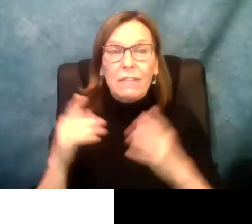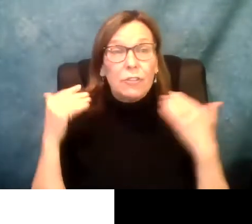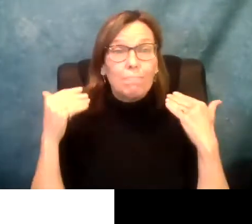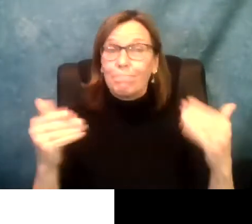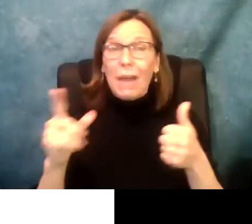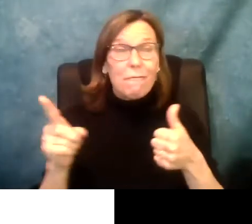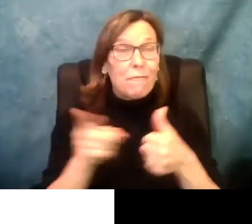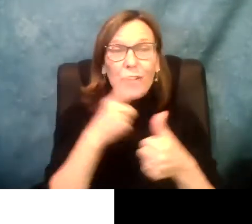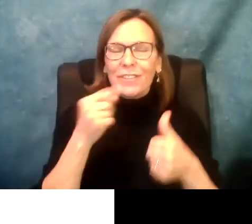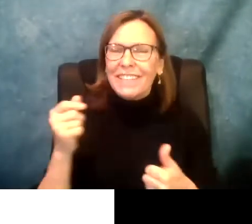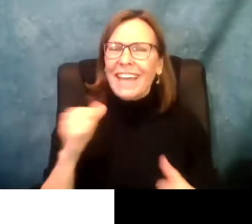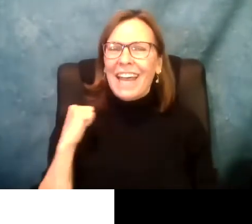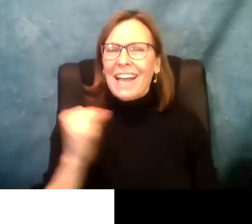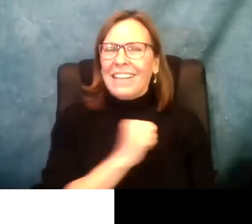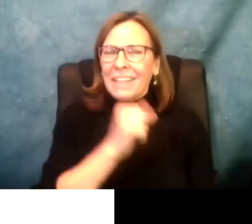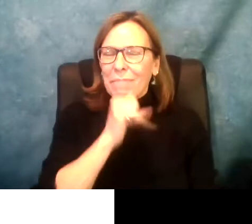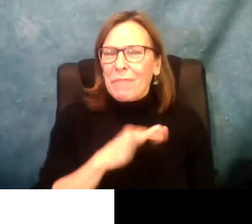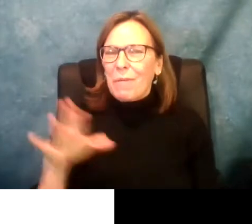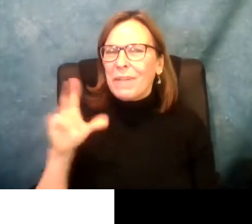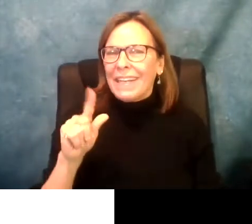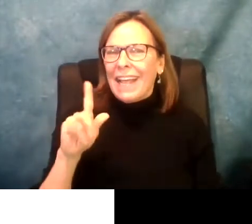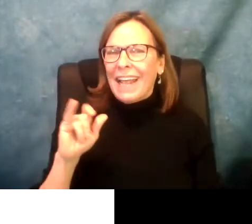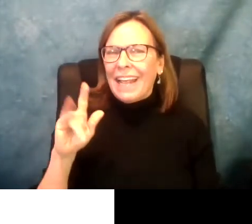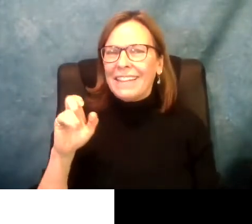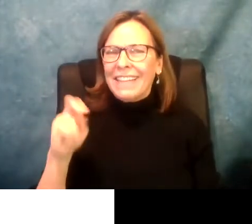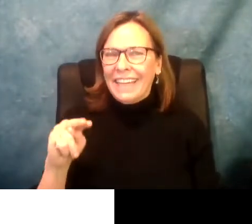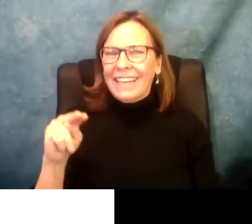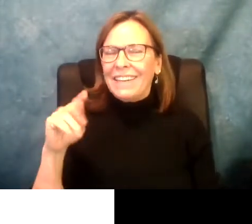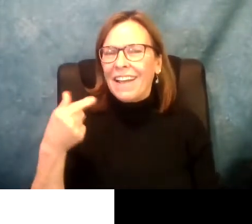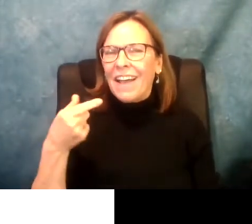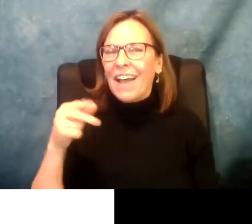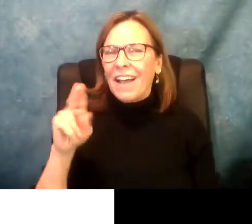through this morning and a lot of legislativors to hear from.